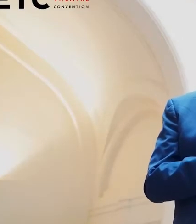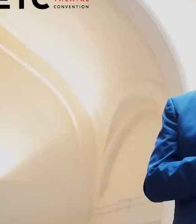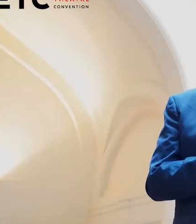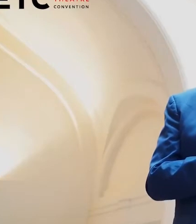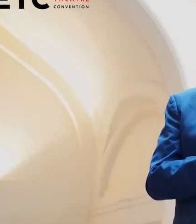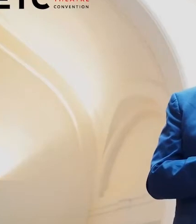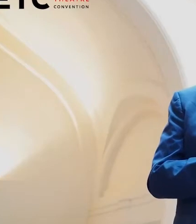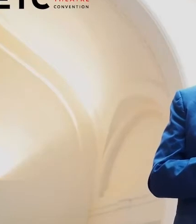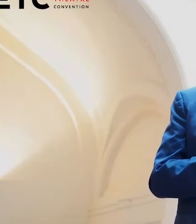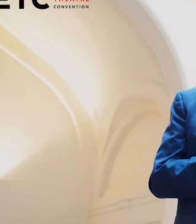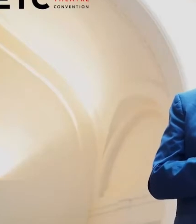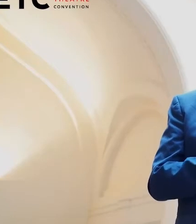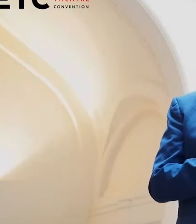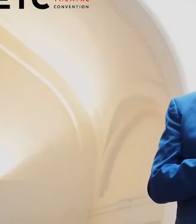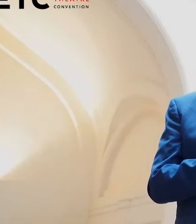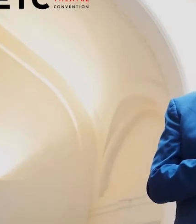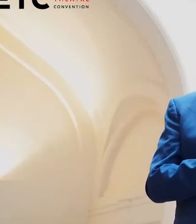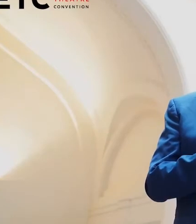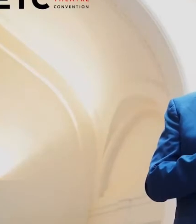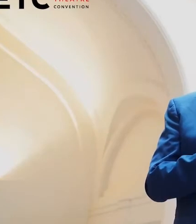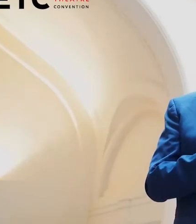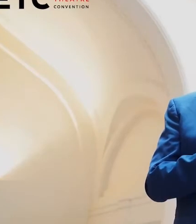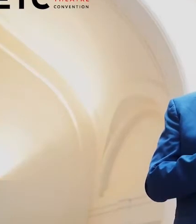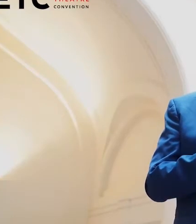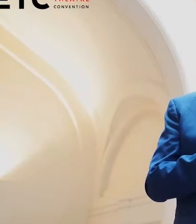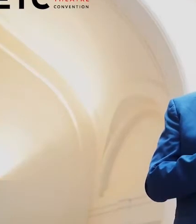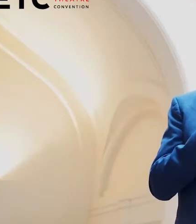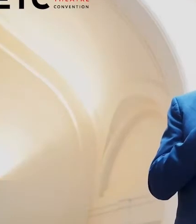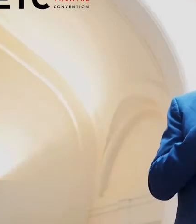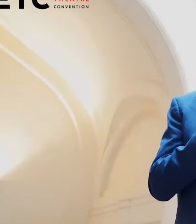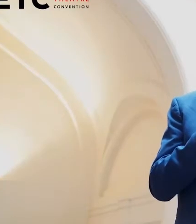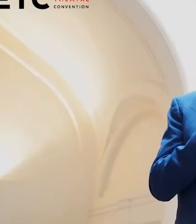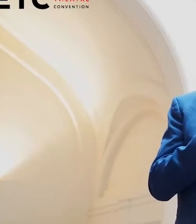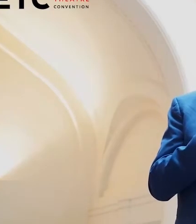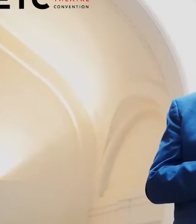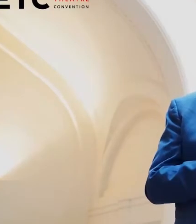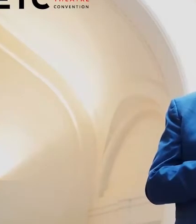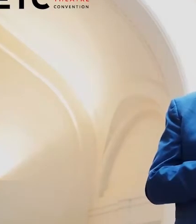and to all the people who have been involved in the process.